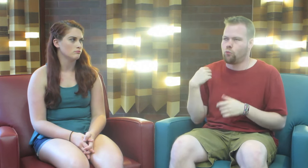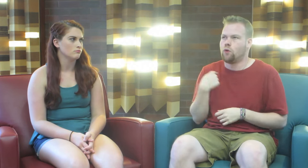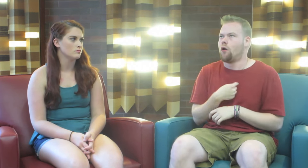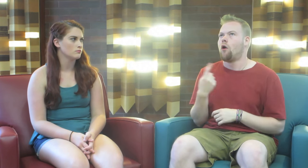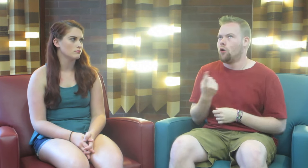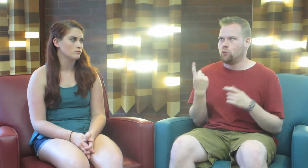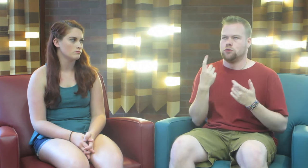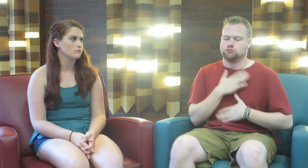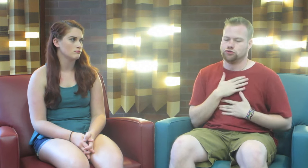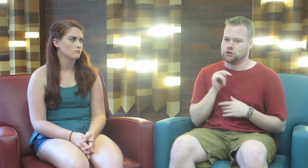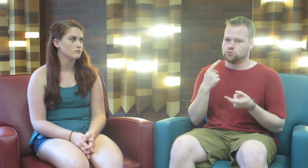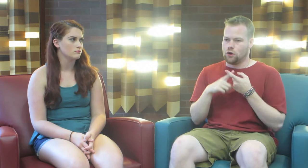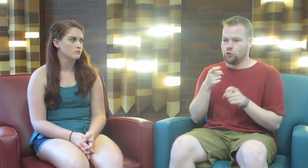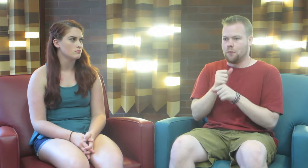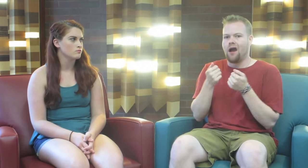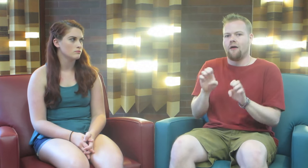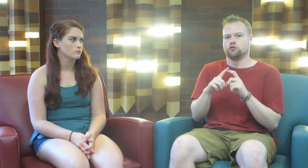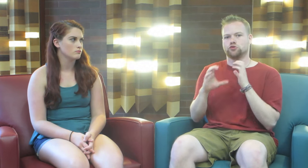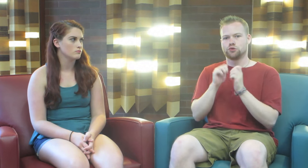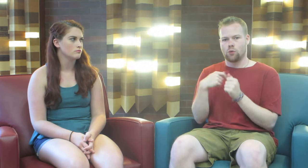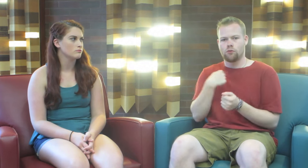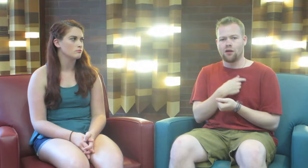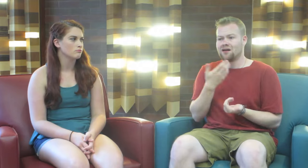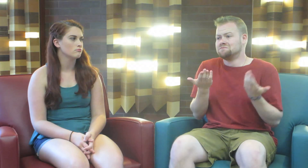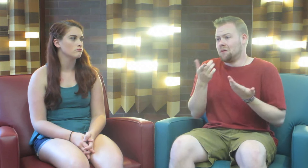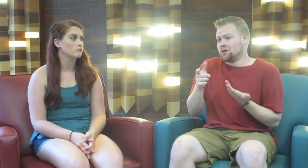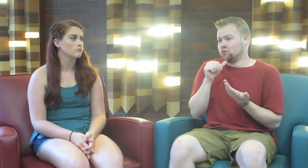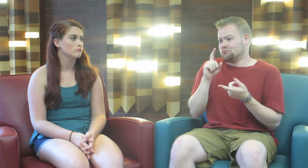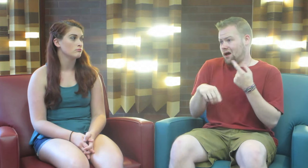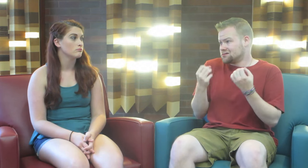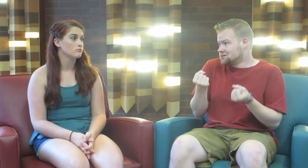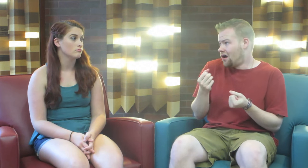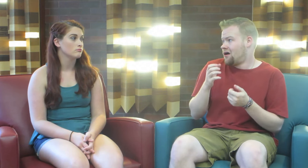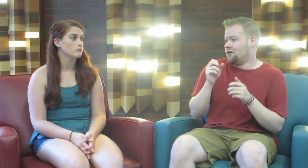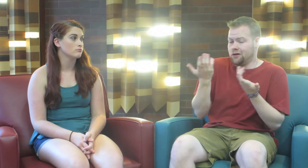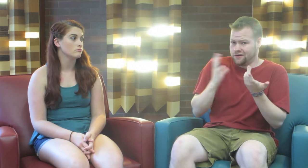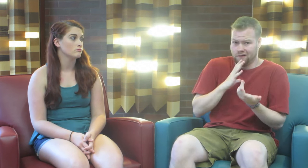We always appreciate it when you make an effort to communicate with us. Maybe you can’t sign, that’s fine,